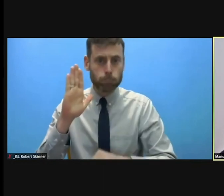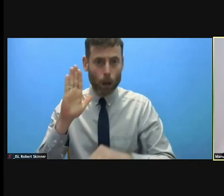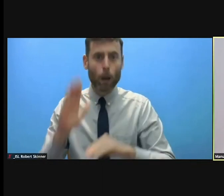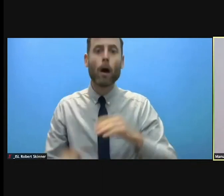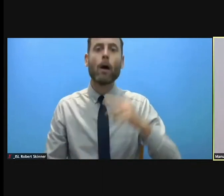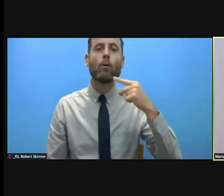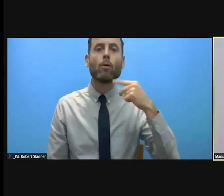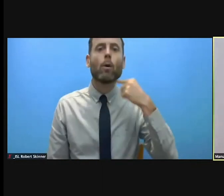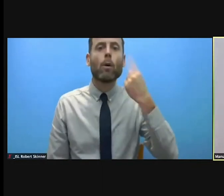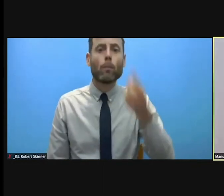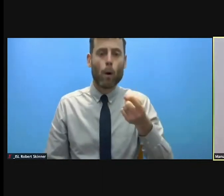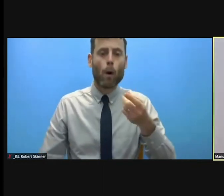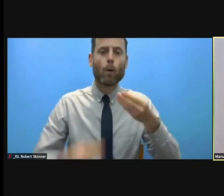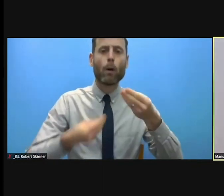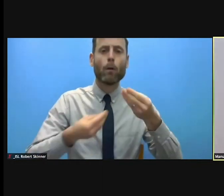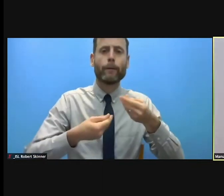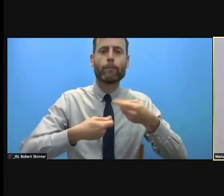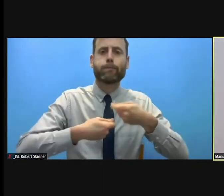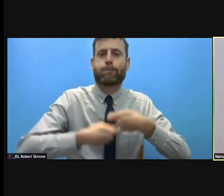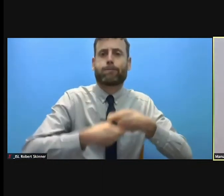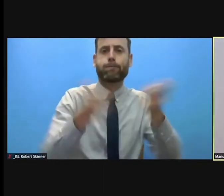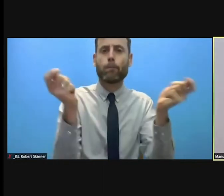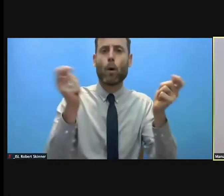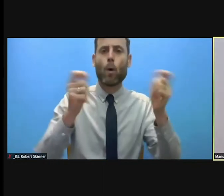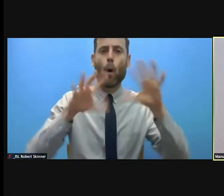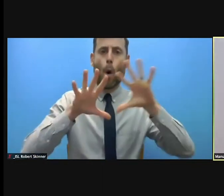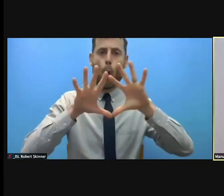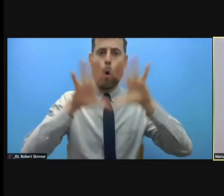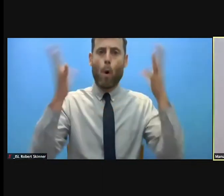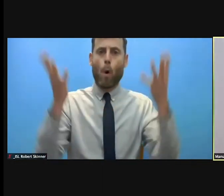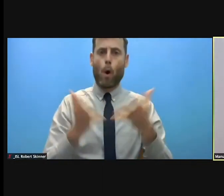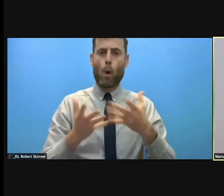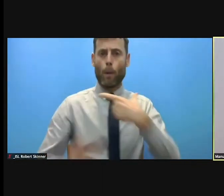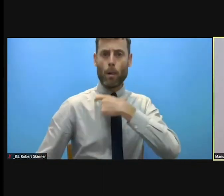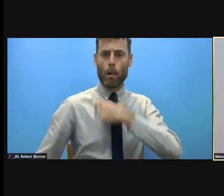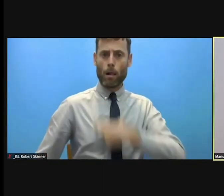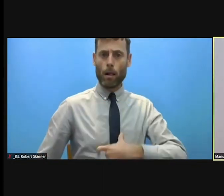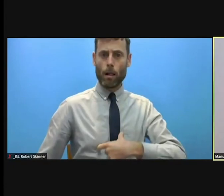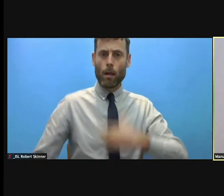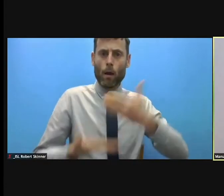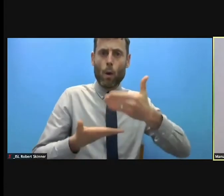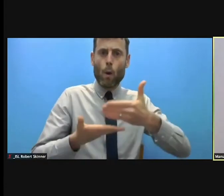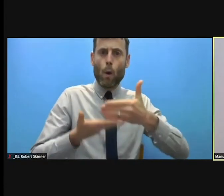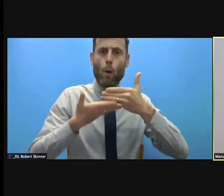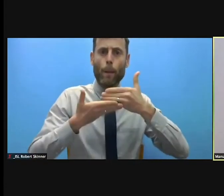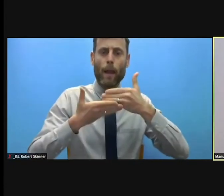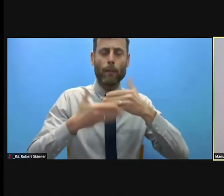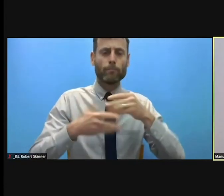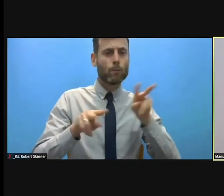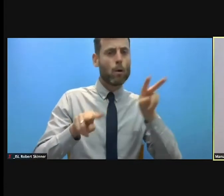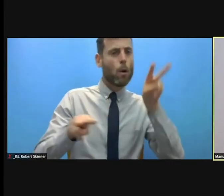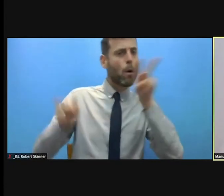of the global humanitarian overview. Sort of the state of the union of humanitarian aid. It's